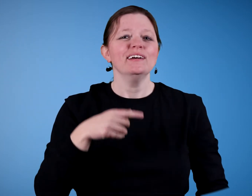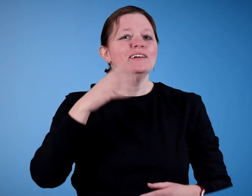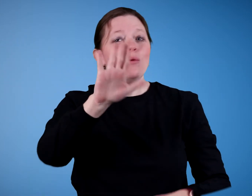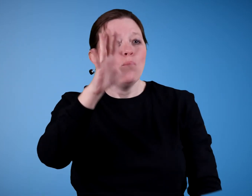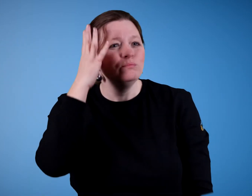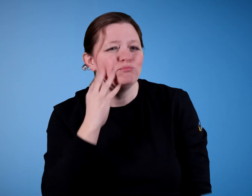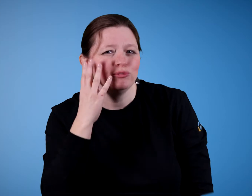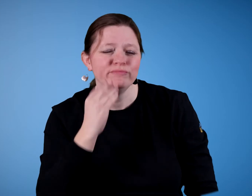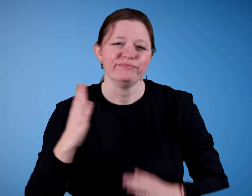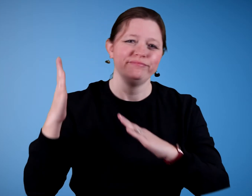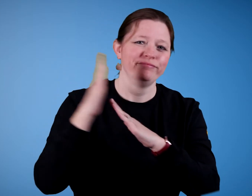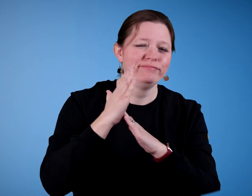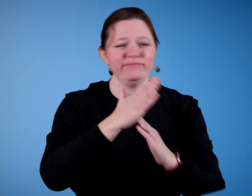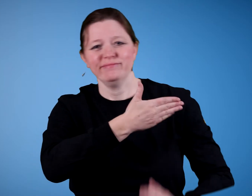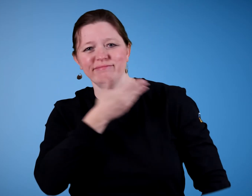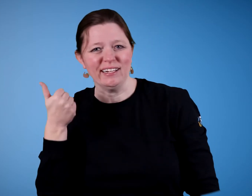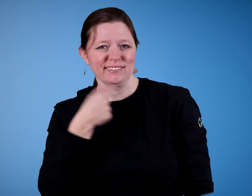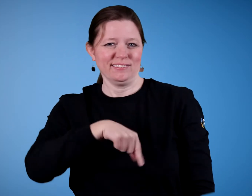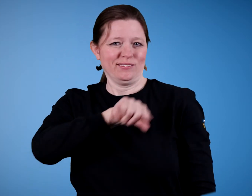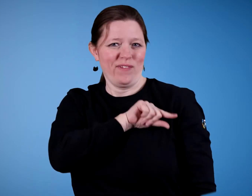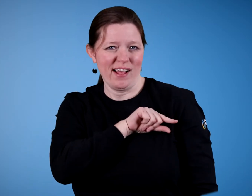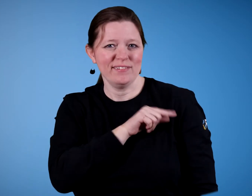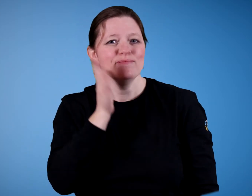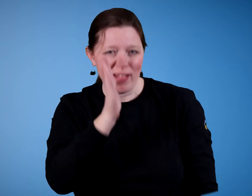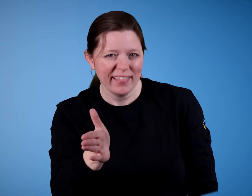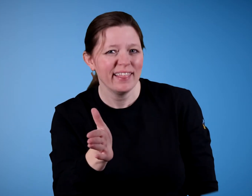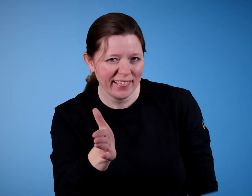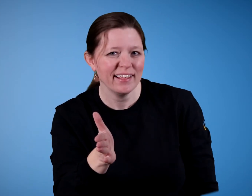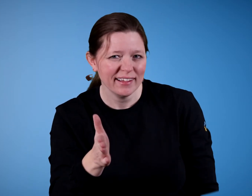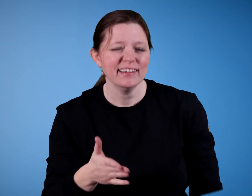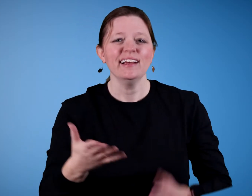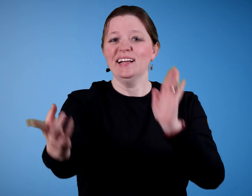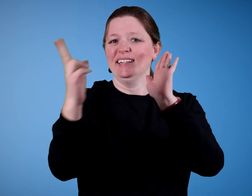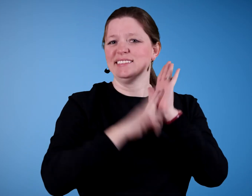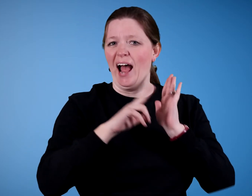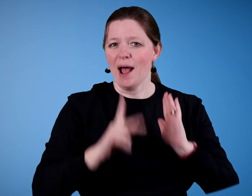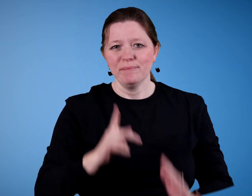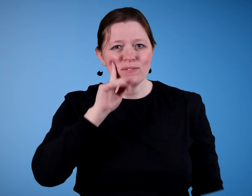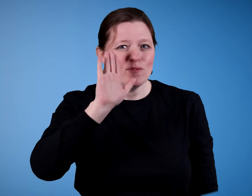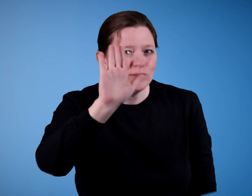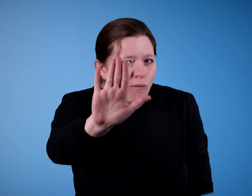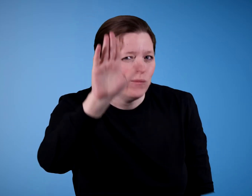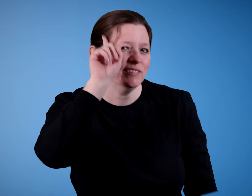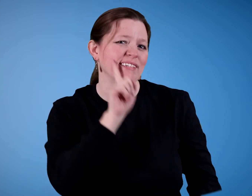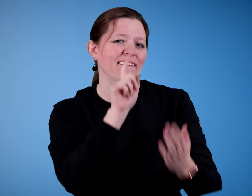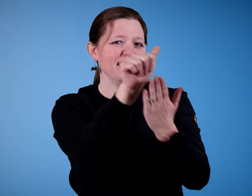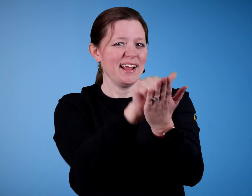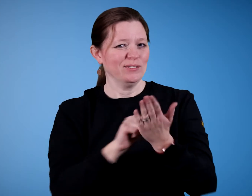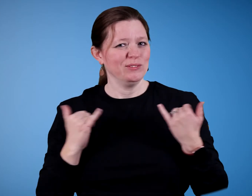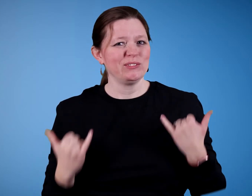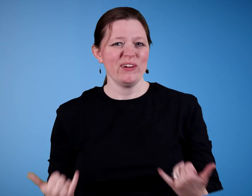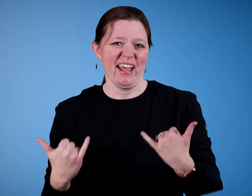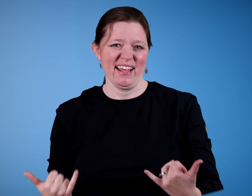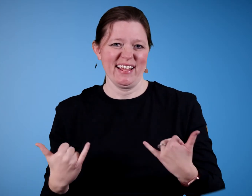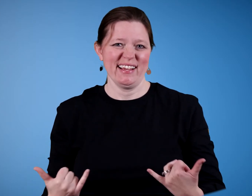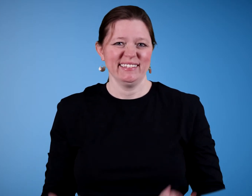Your experience will be the best quality. Sign up for your Deaf Account today!